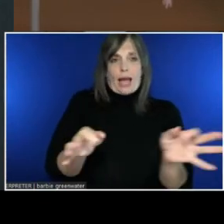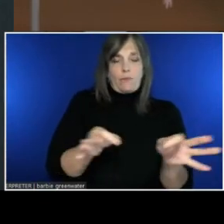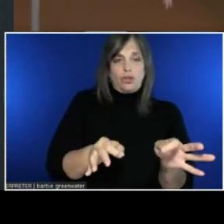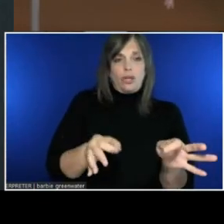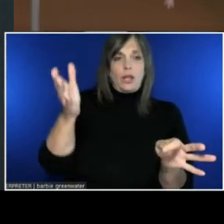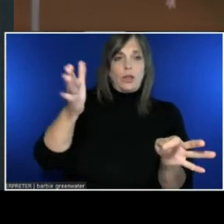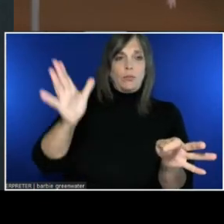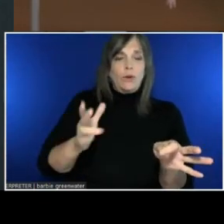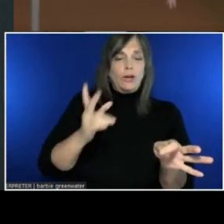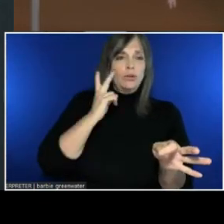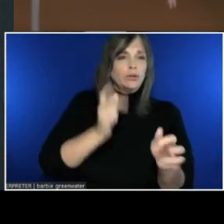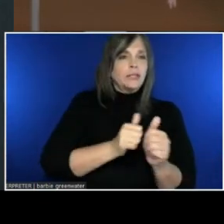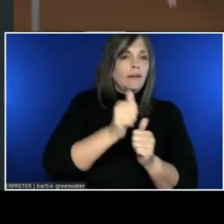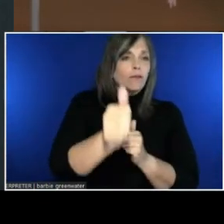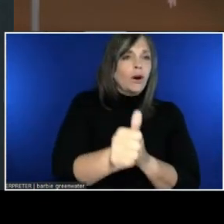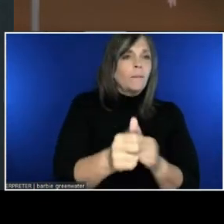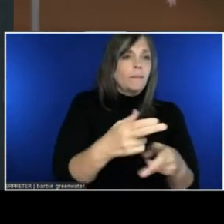They have my name on them.